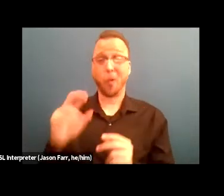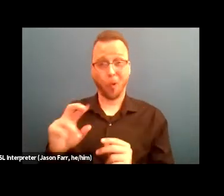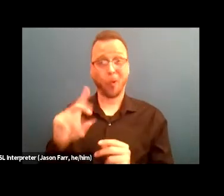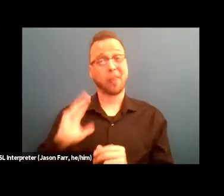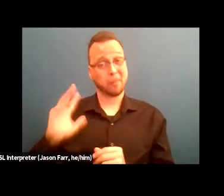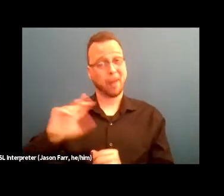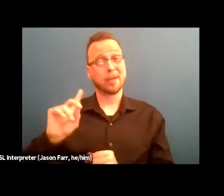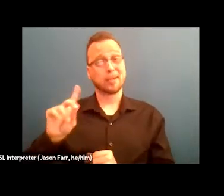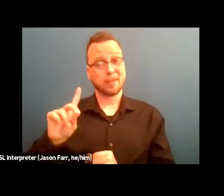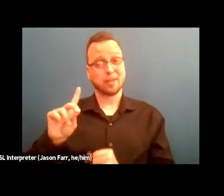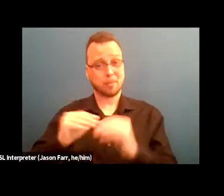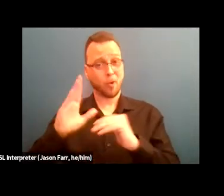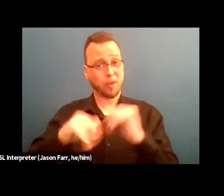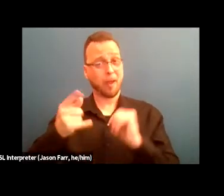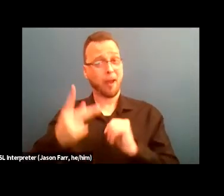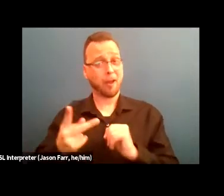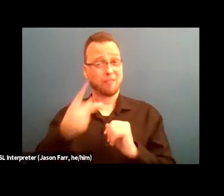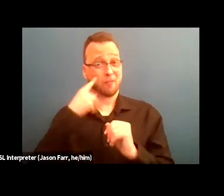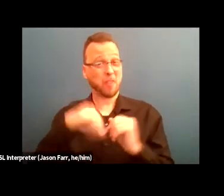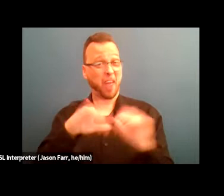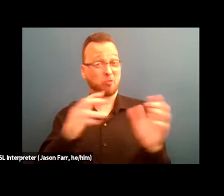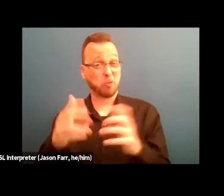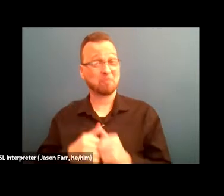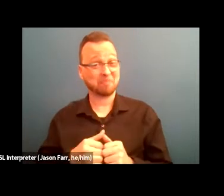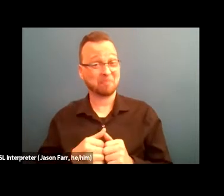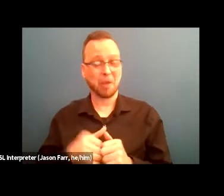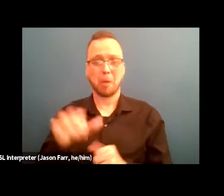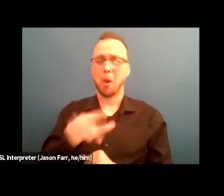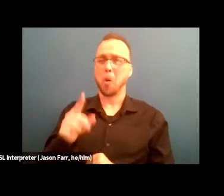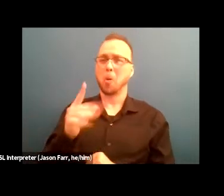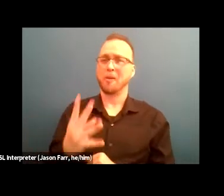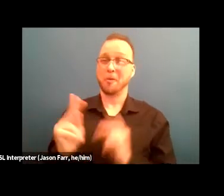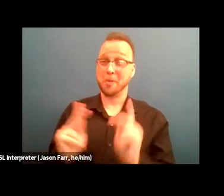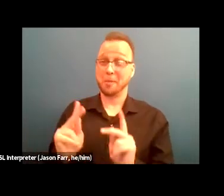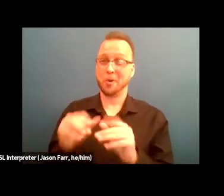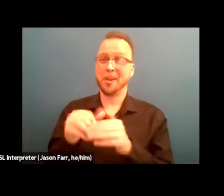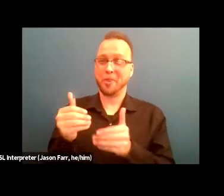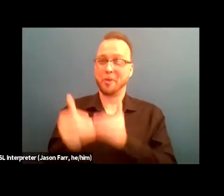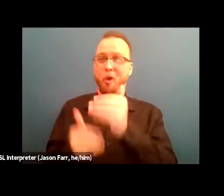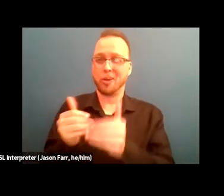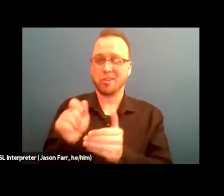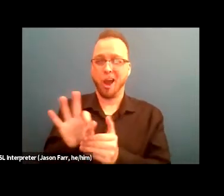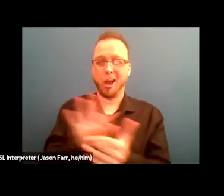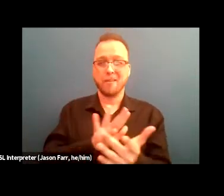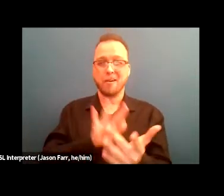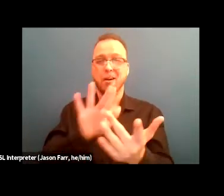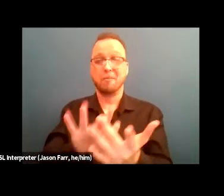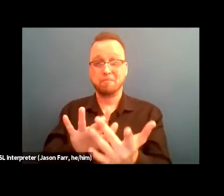over half there or about a quarter of our attendees today are in the process of reaching out and a handful don't know where to begin,